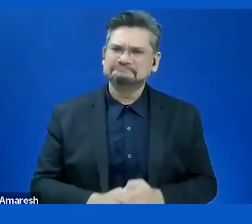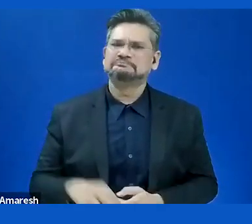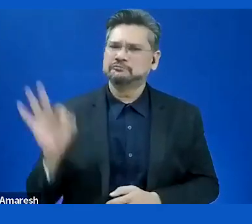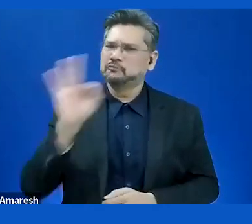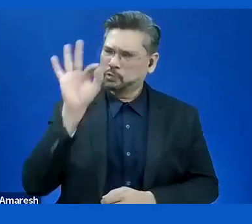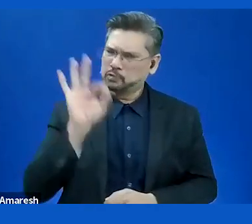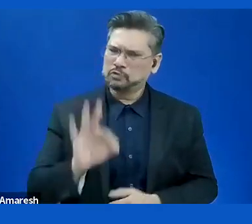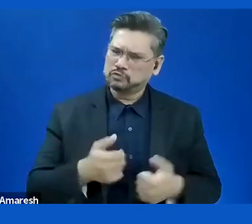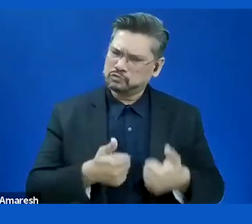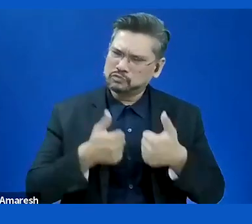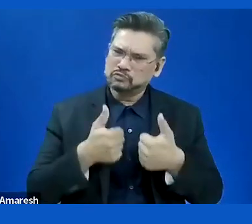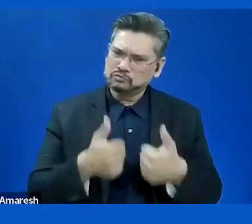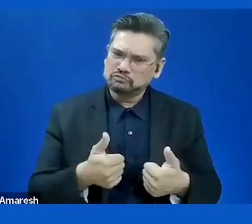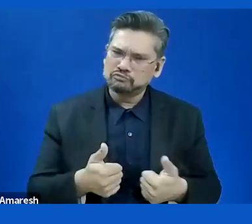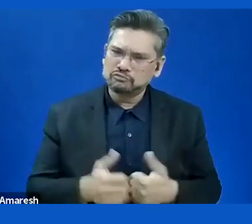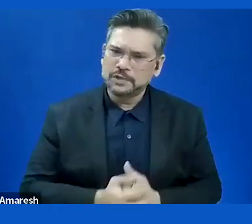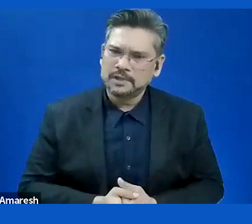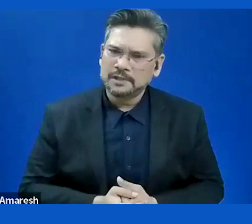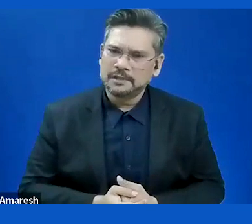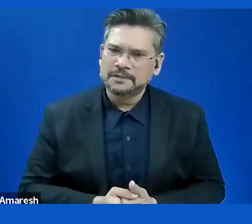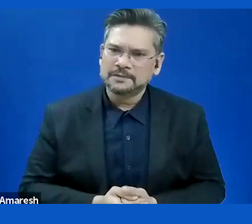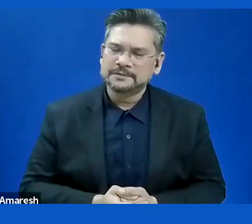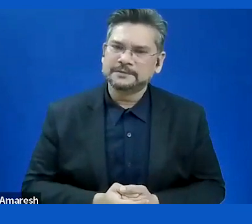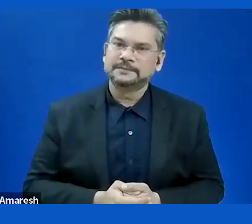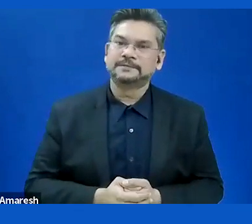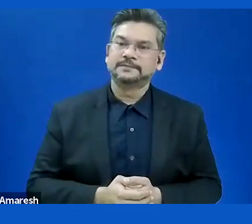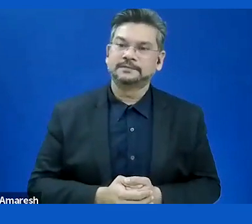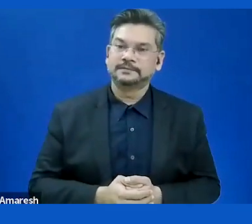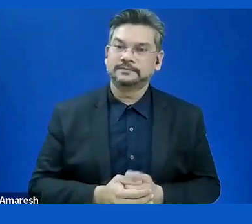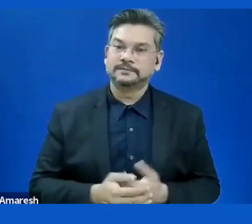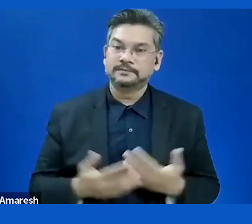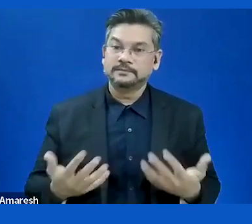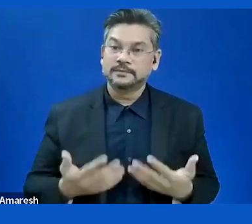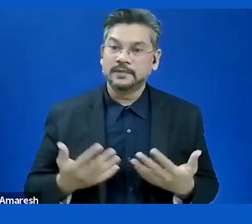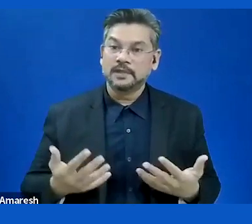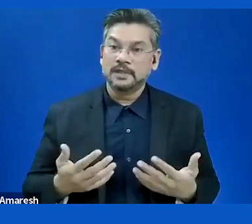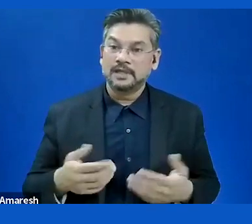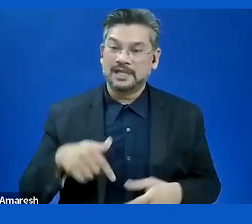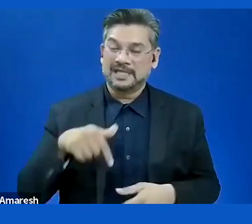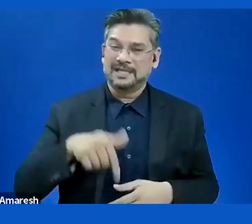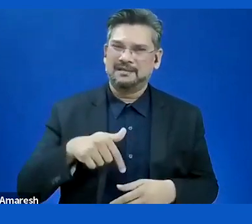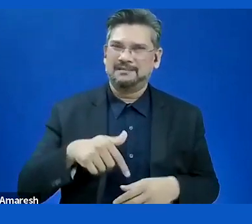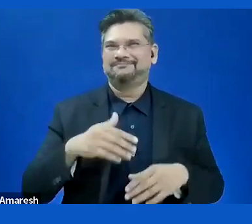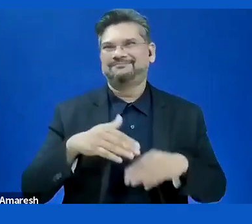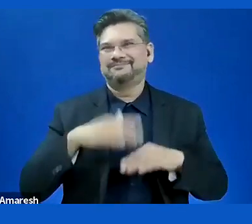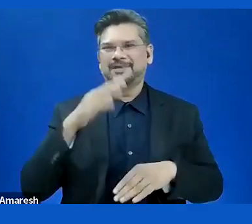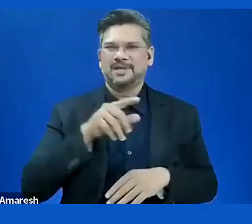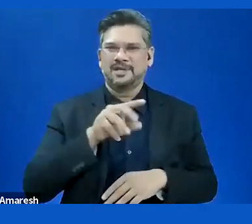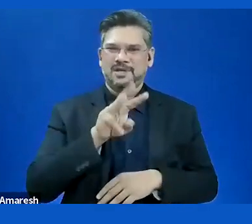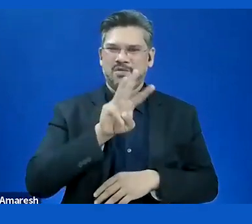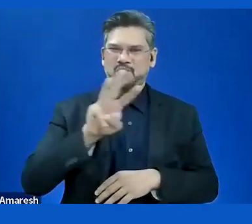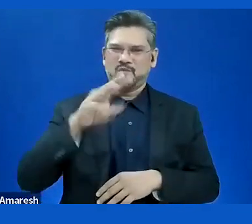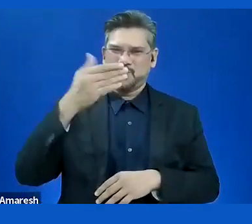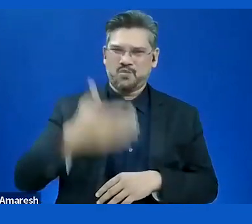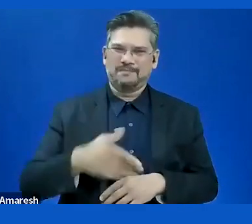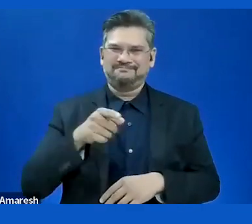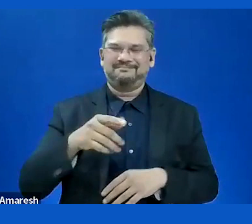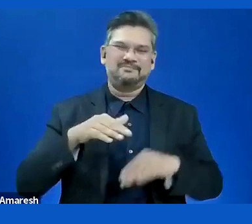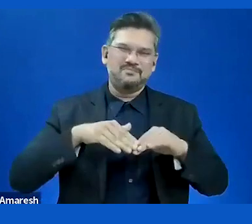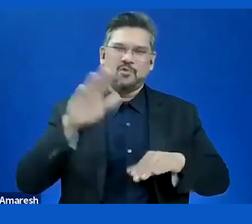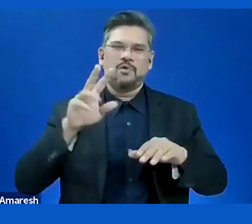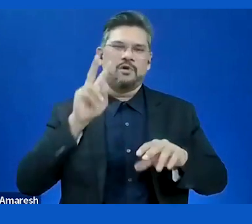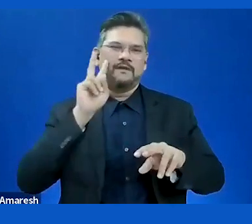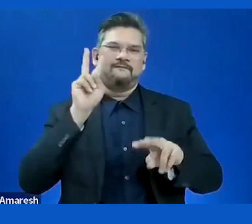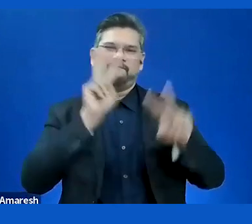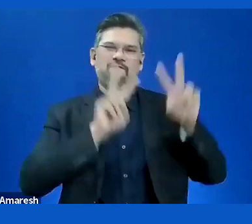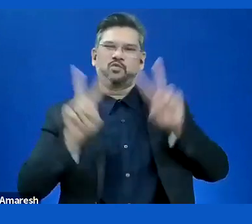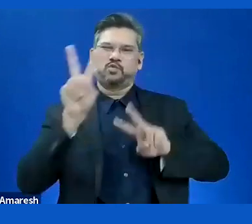because the web is mostly based on visual layouts and visual information, then of course,